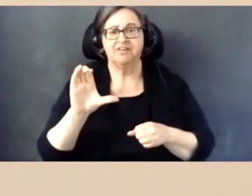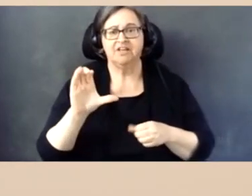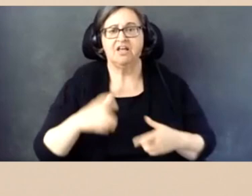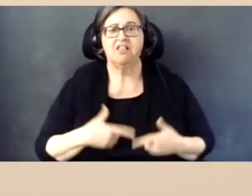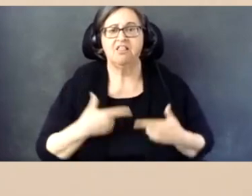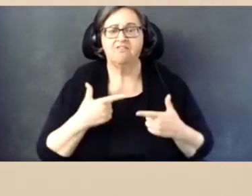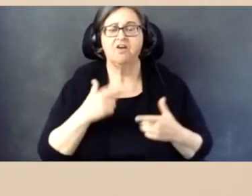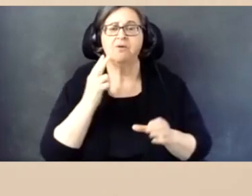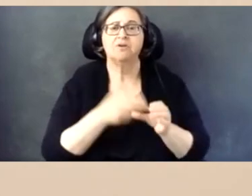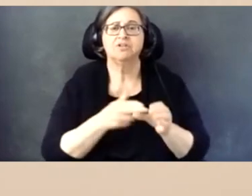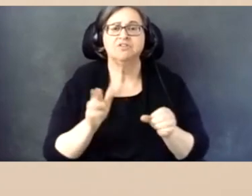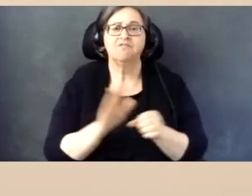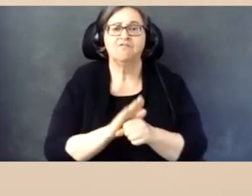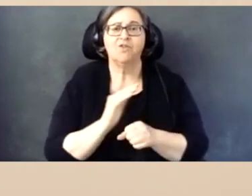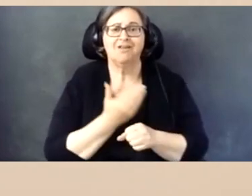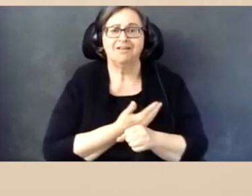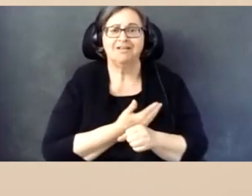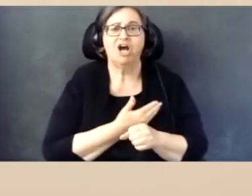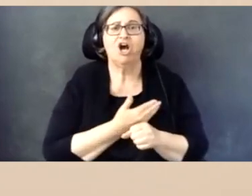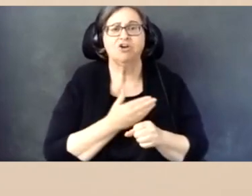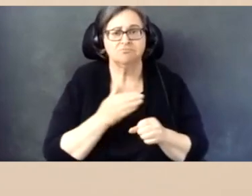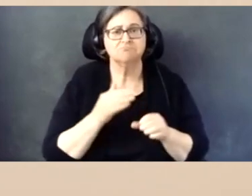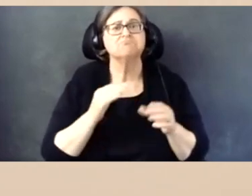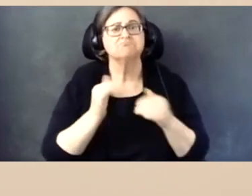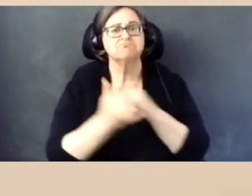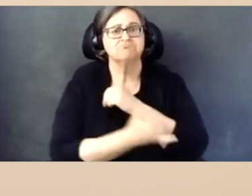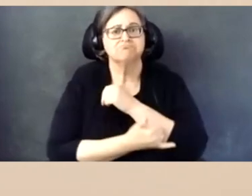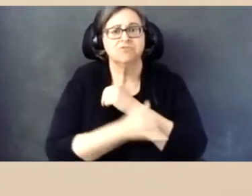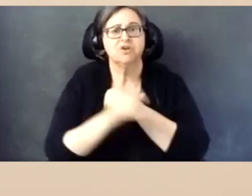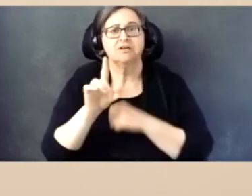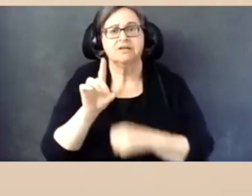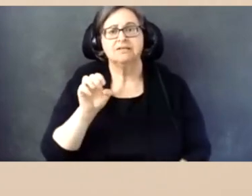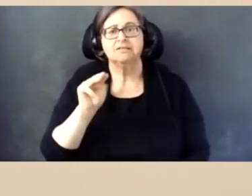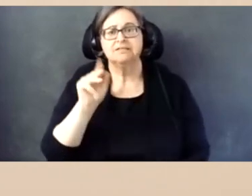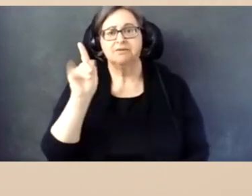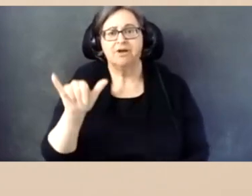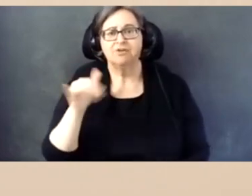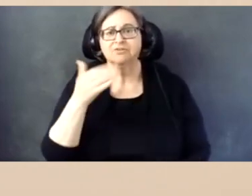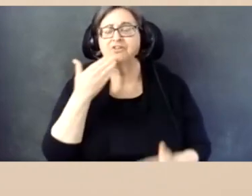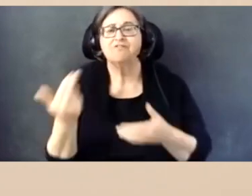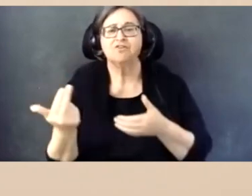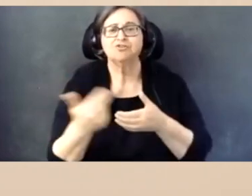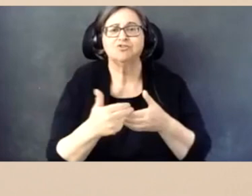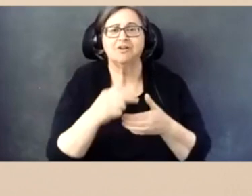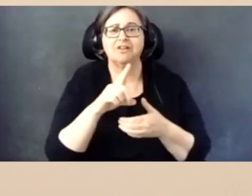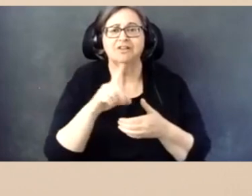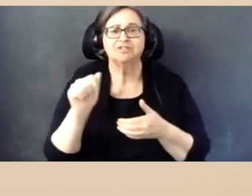participate fully in our democracy. Thank you all for joining the Disability Vote Summit.